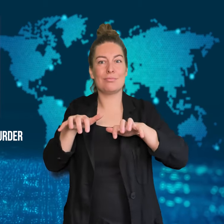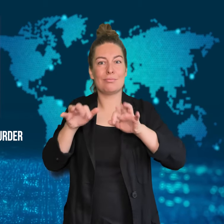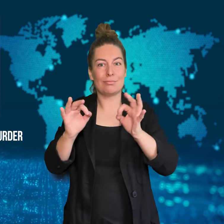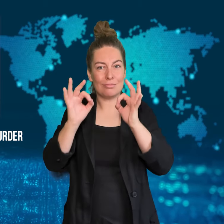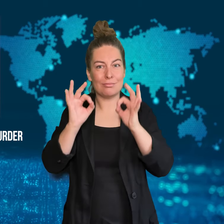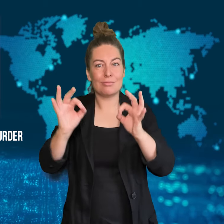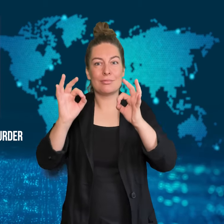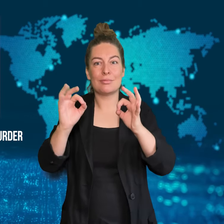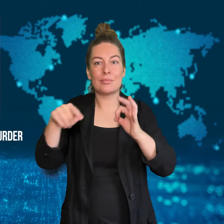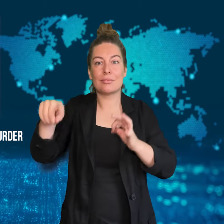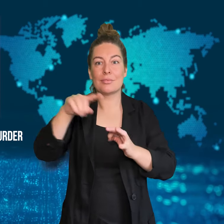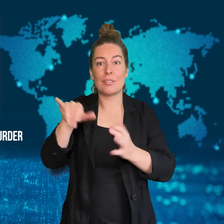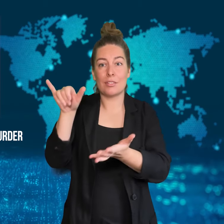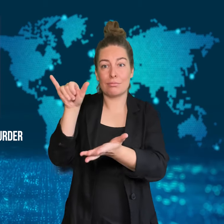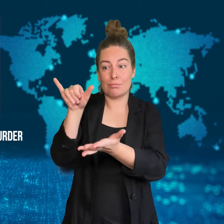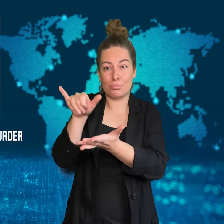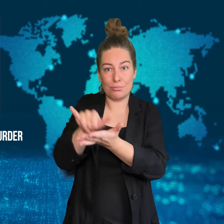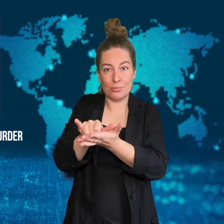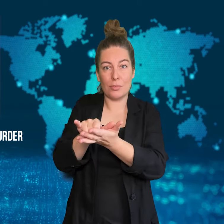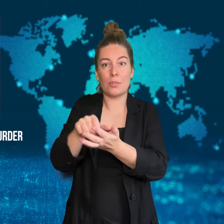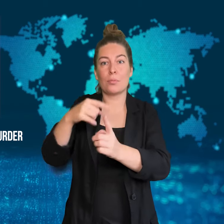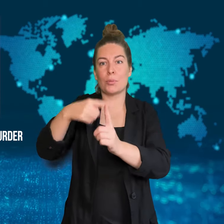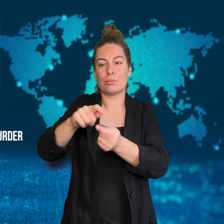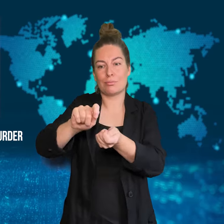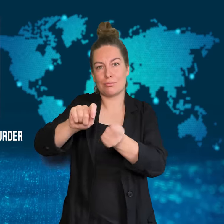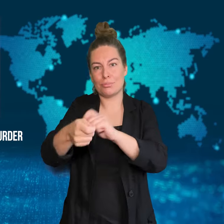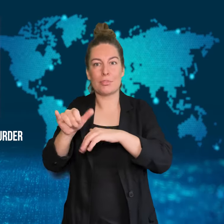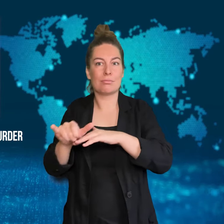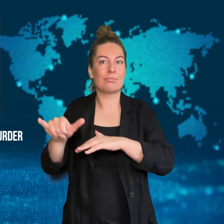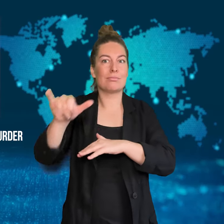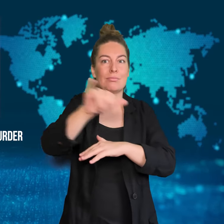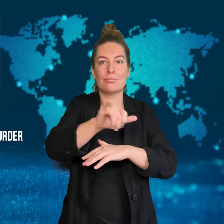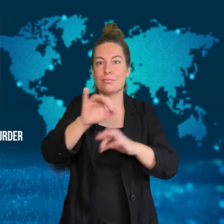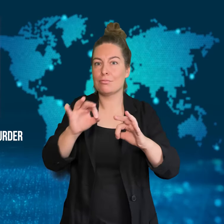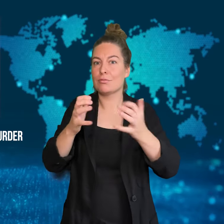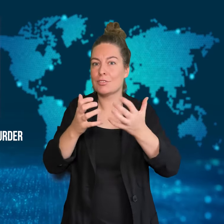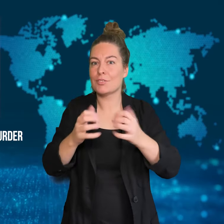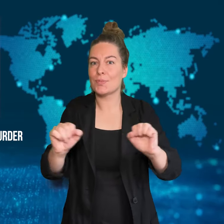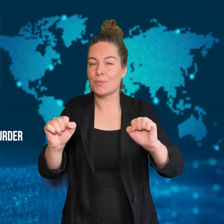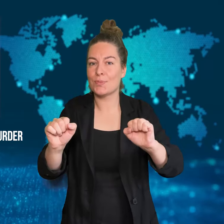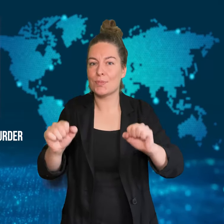The passengers all made it to their destinations on later flights.